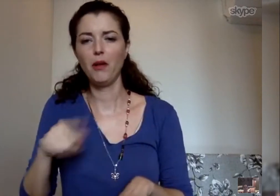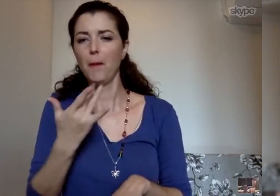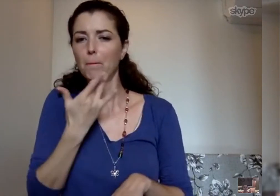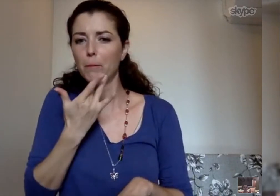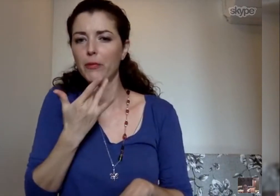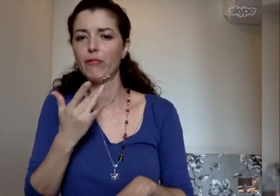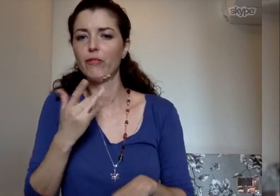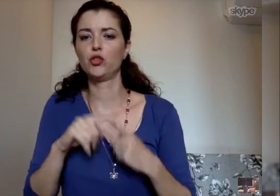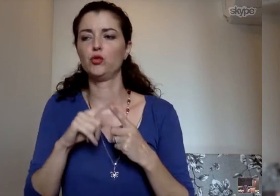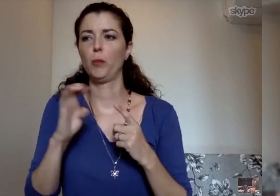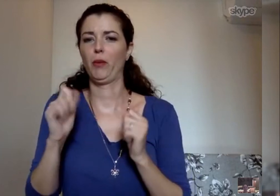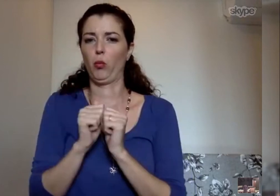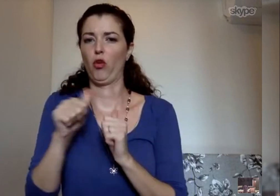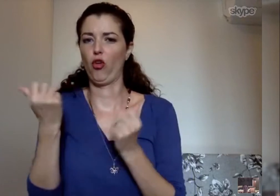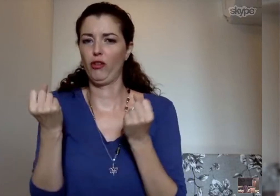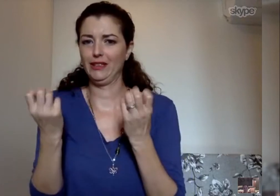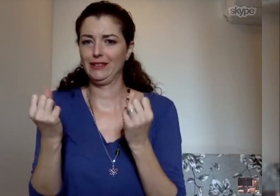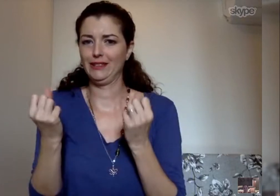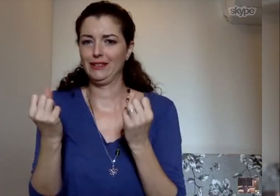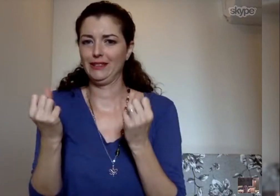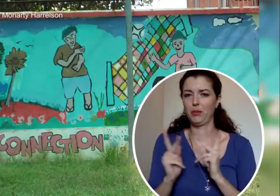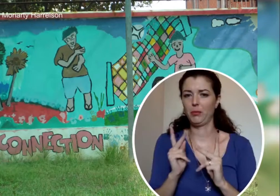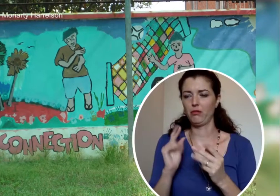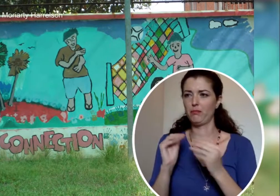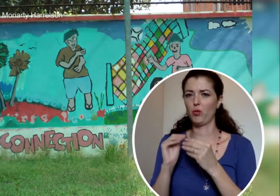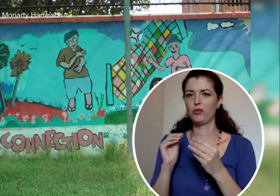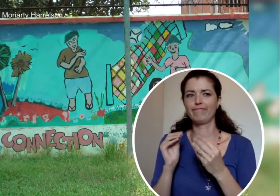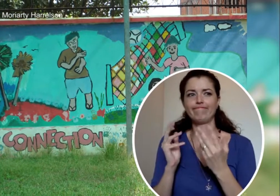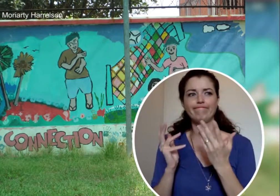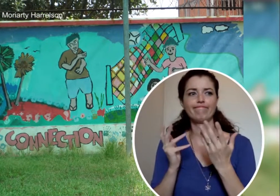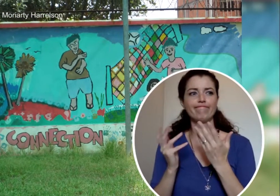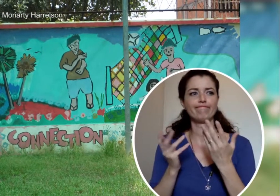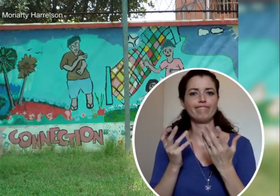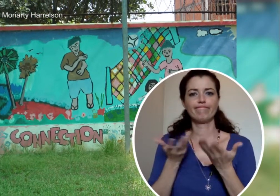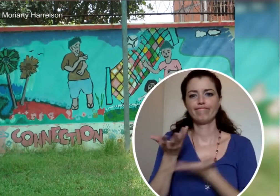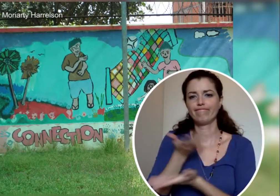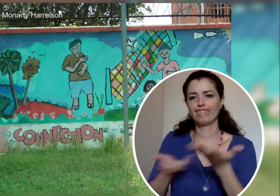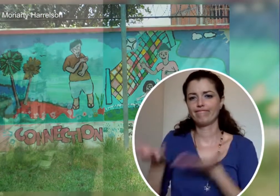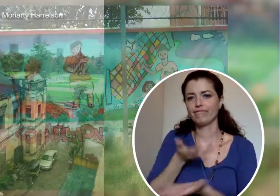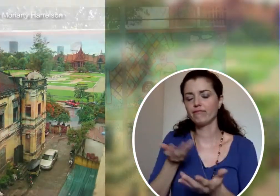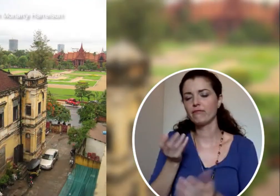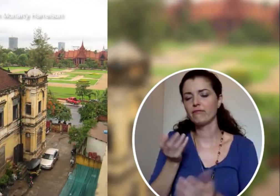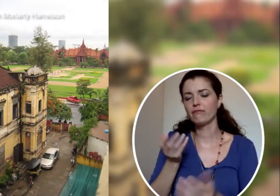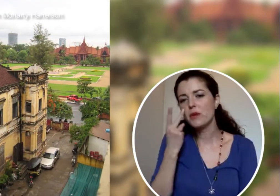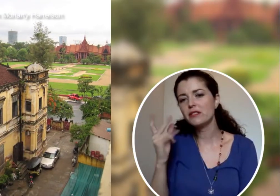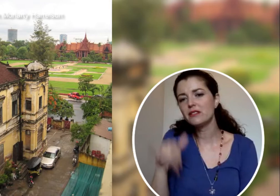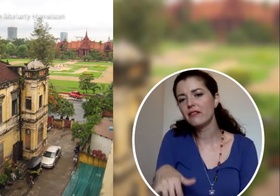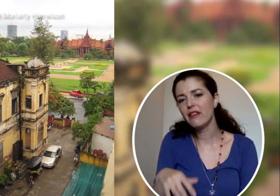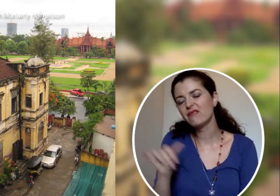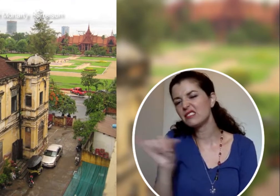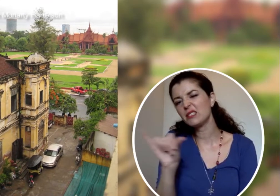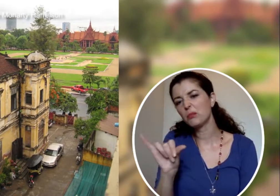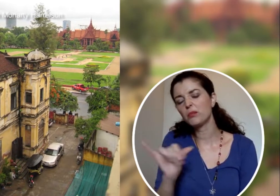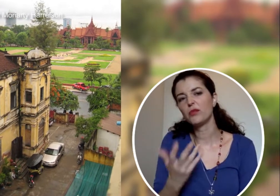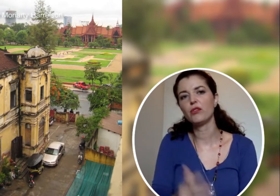to be with other people who sign. That way there’s more of an exchange of ideas and communication. That’s the same with the US.”